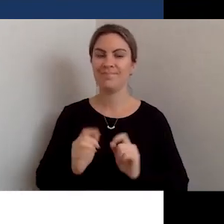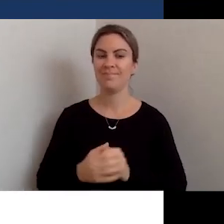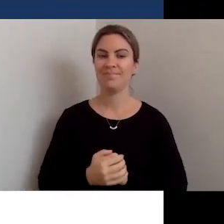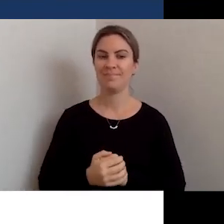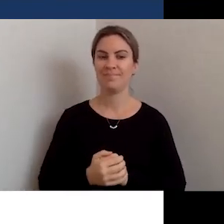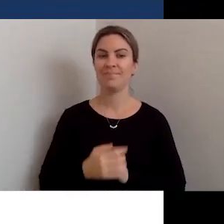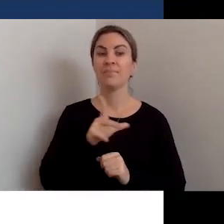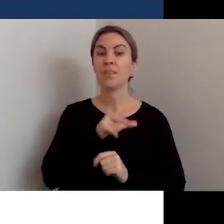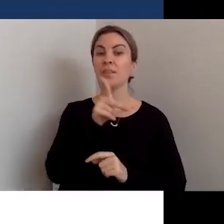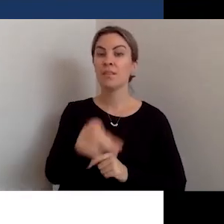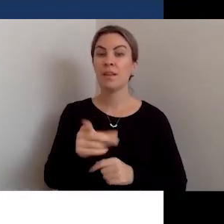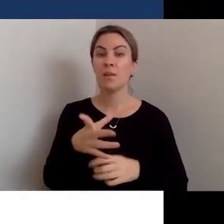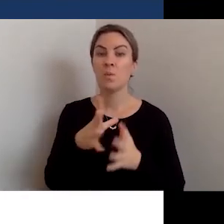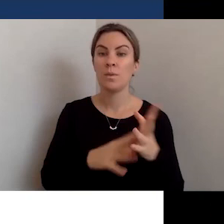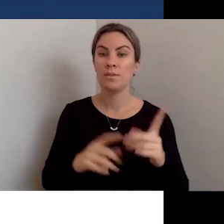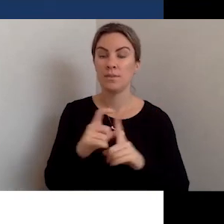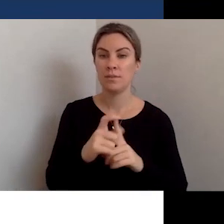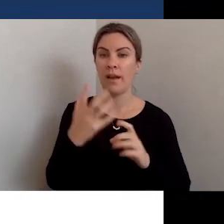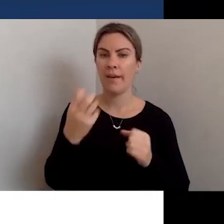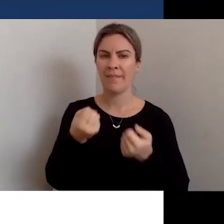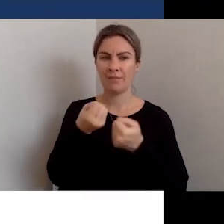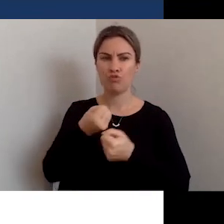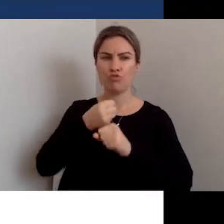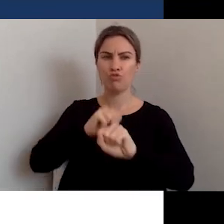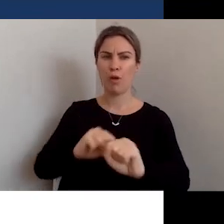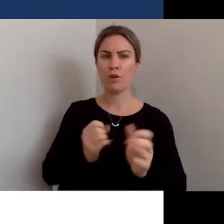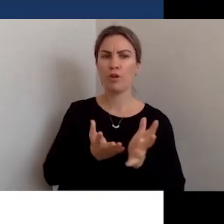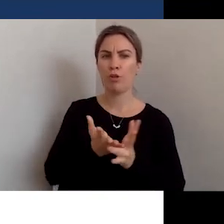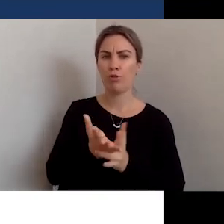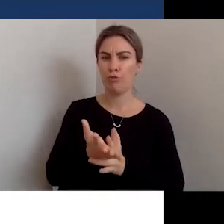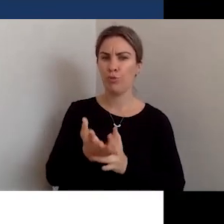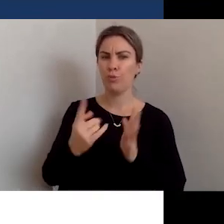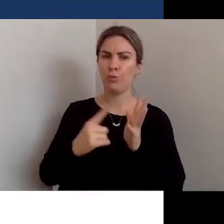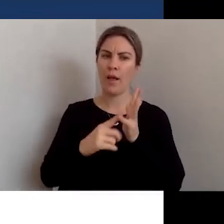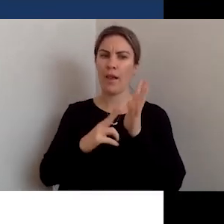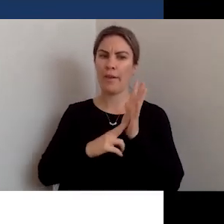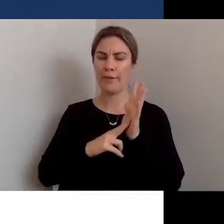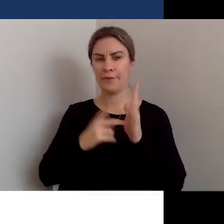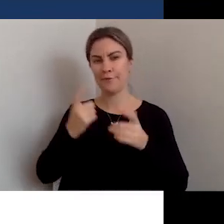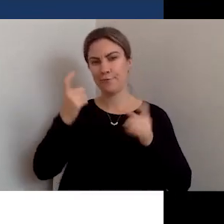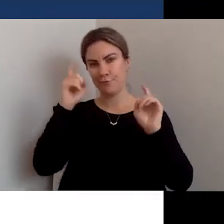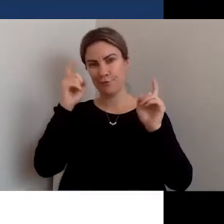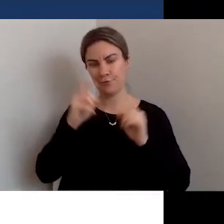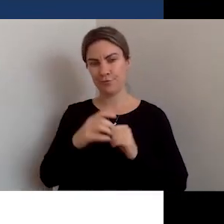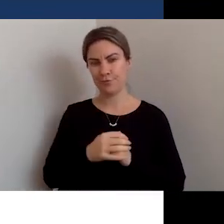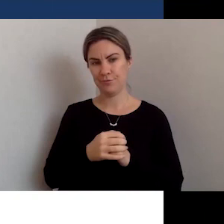We'll have strategy through uncertainty with George Liaocos next Wednesday. And finally,